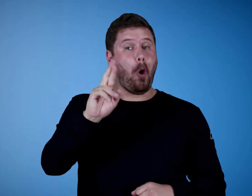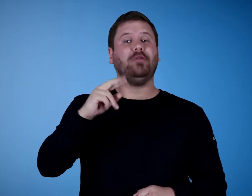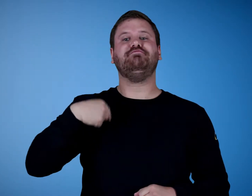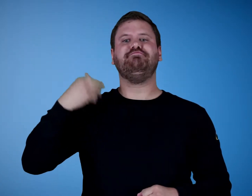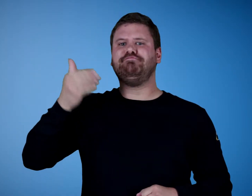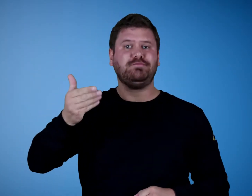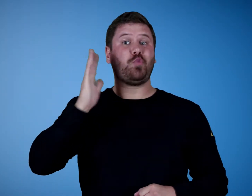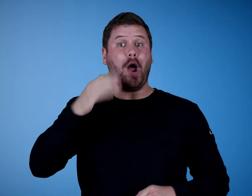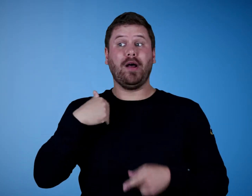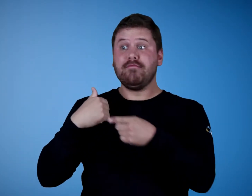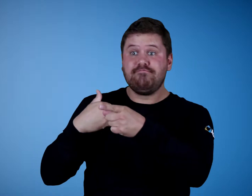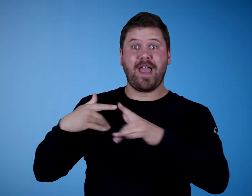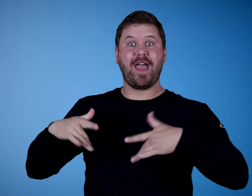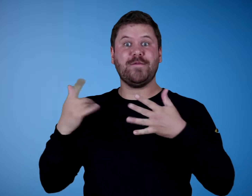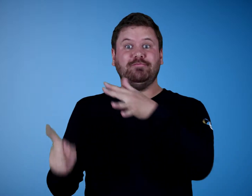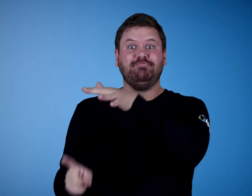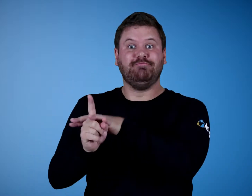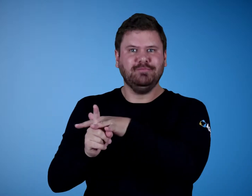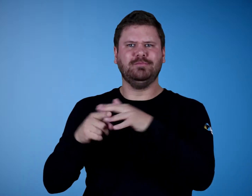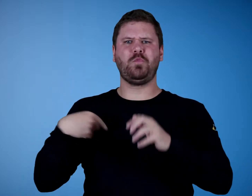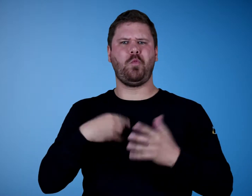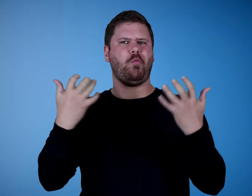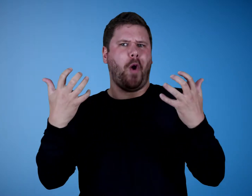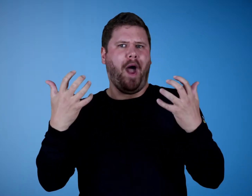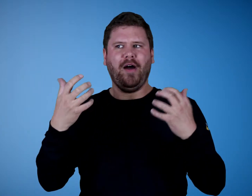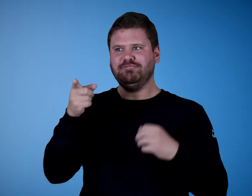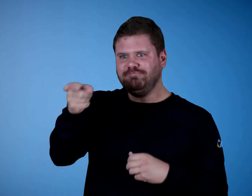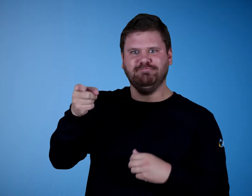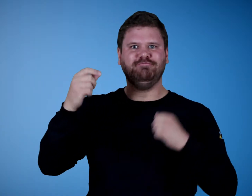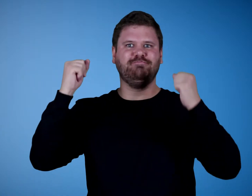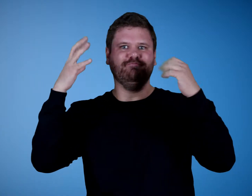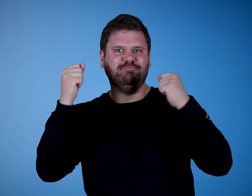or we will have an event come up - We want to make a video with a signer to